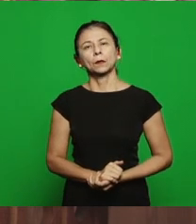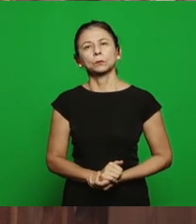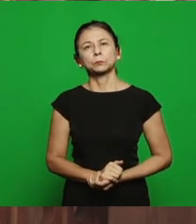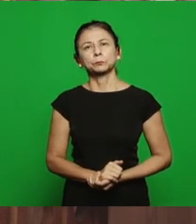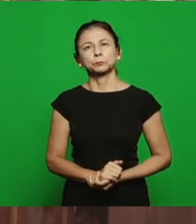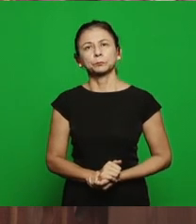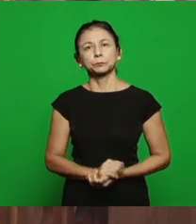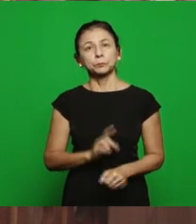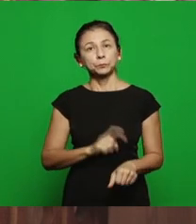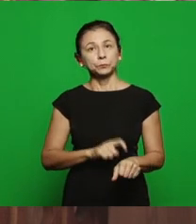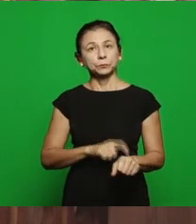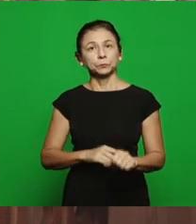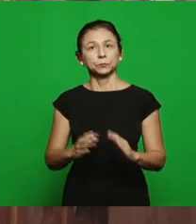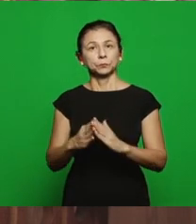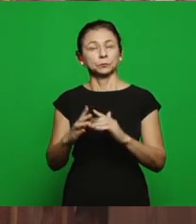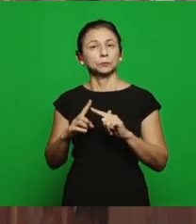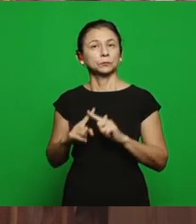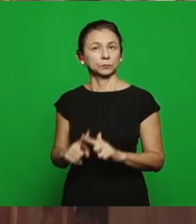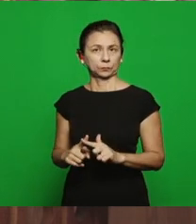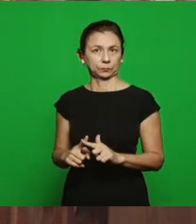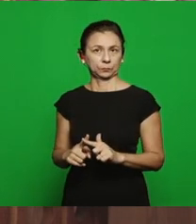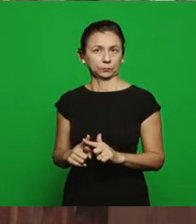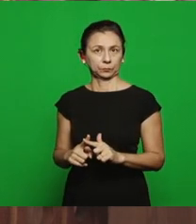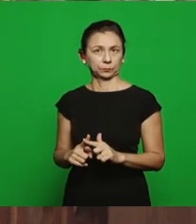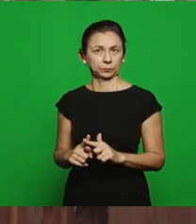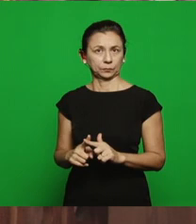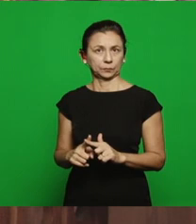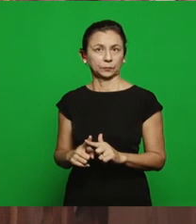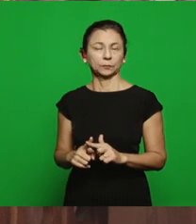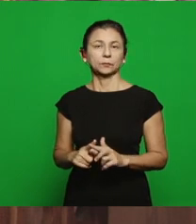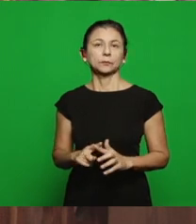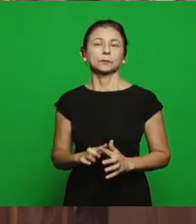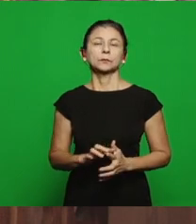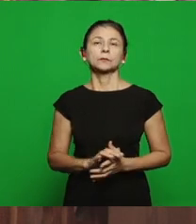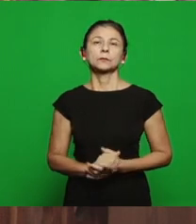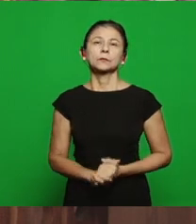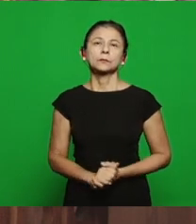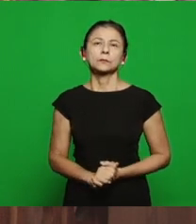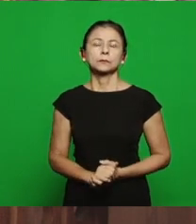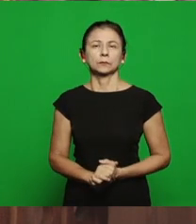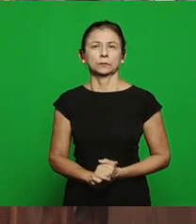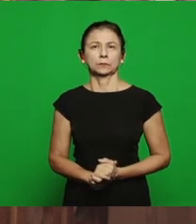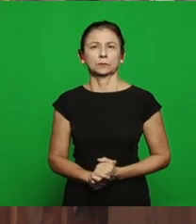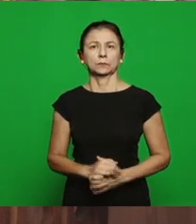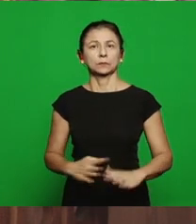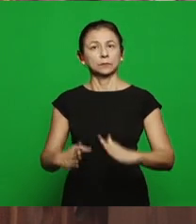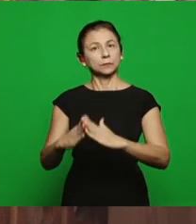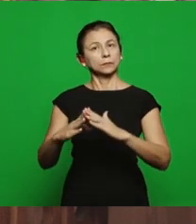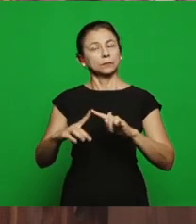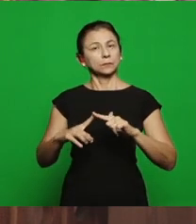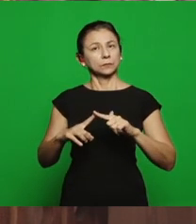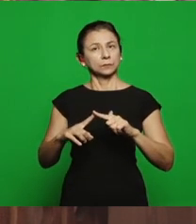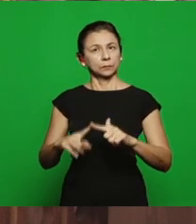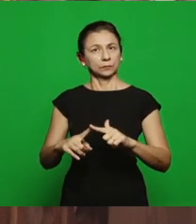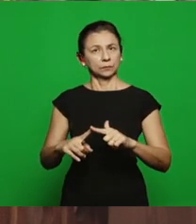of the church, which is an institution created